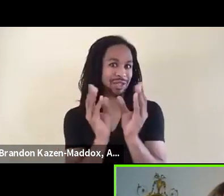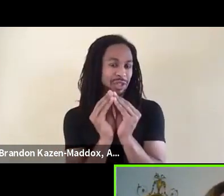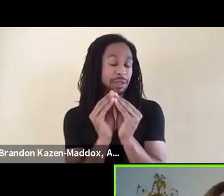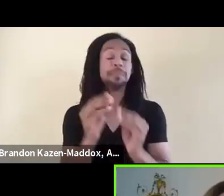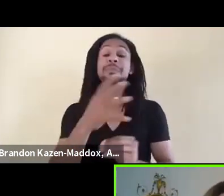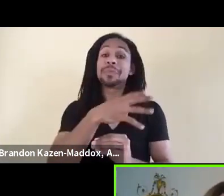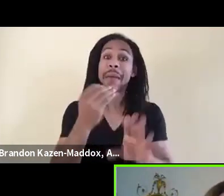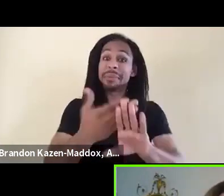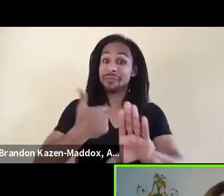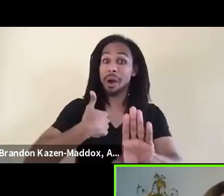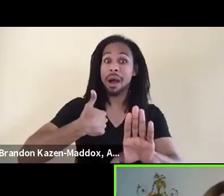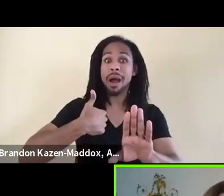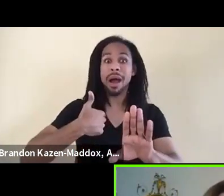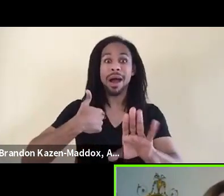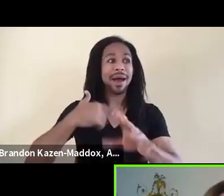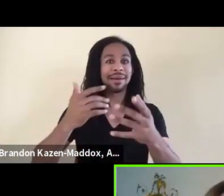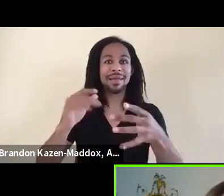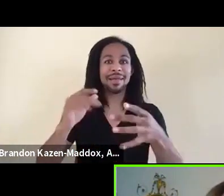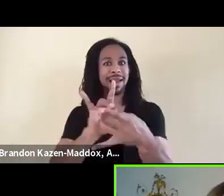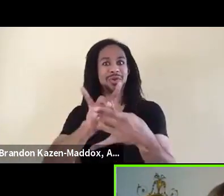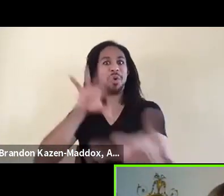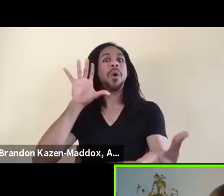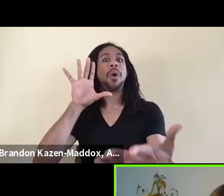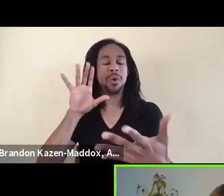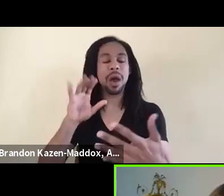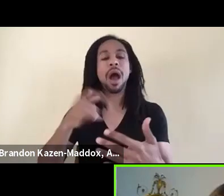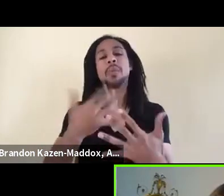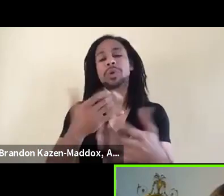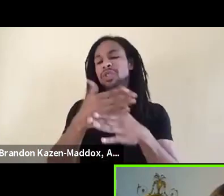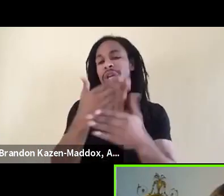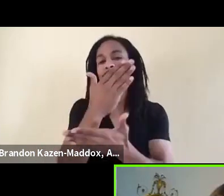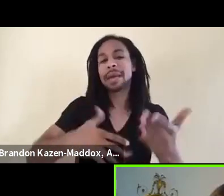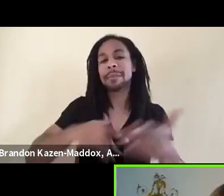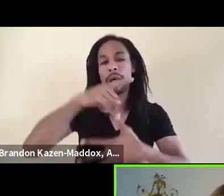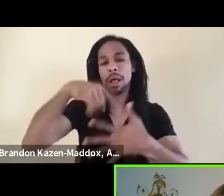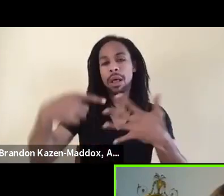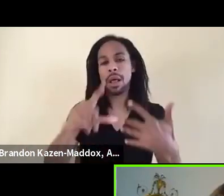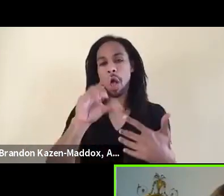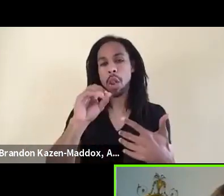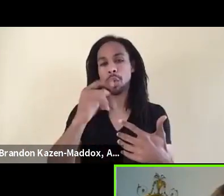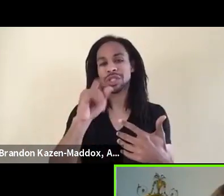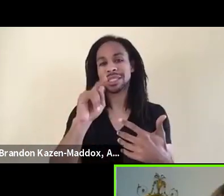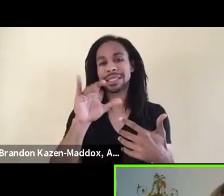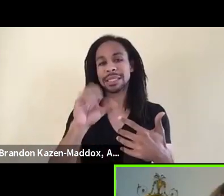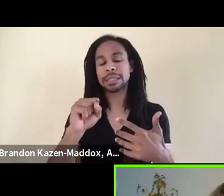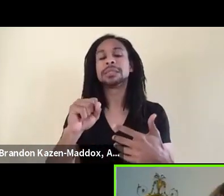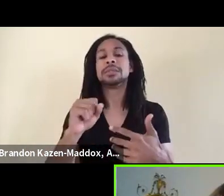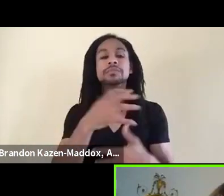Also before I wanna go, I wanna share a few logistics and then offer an invitation, another invitation to you all.